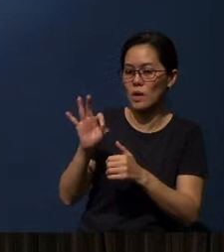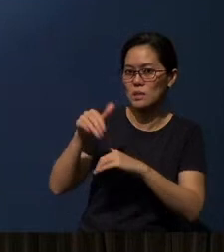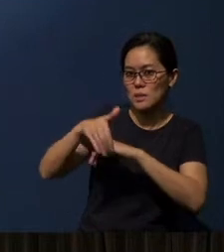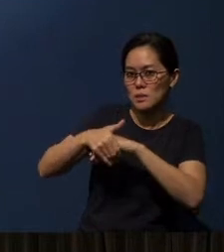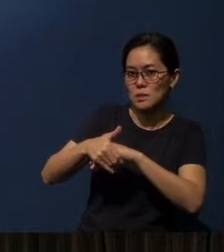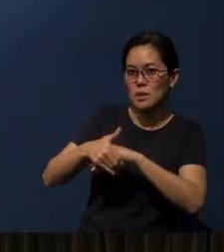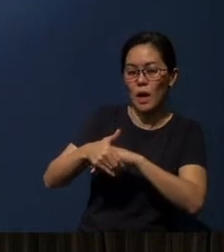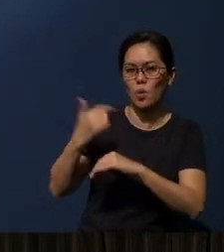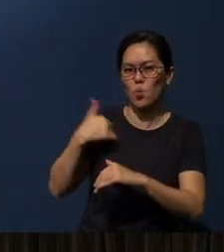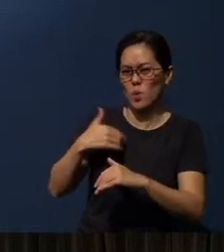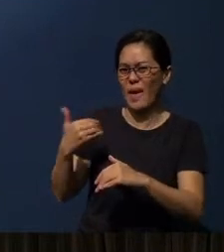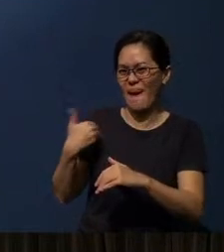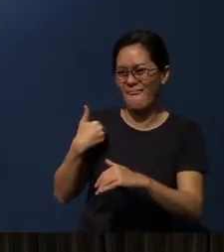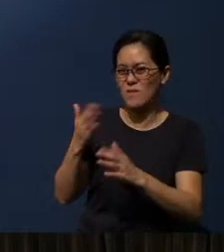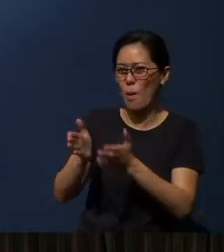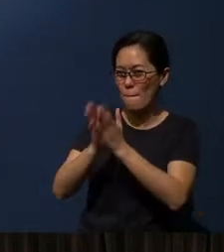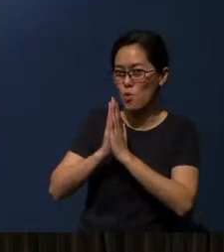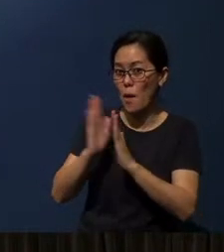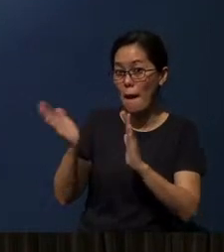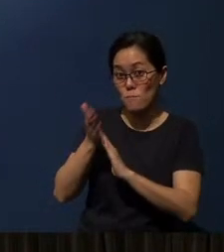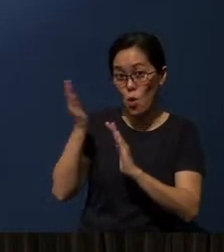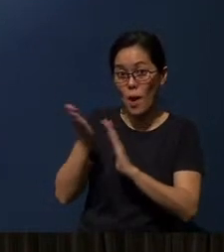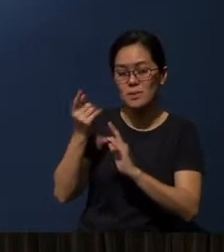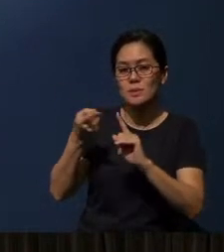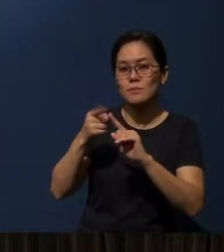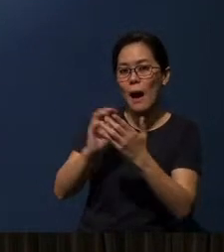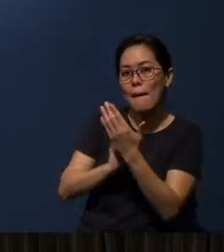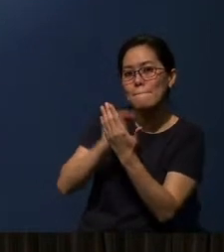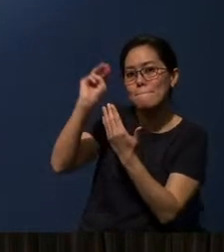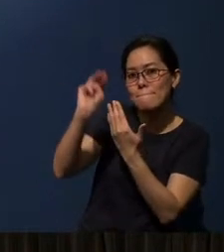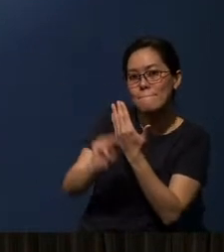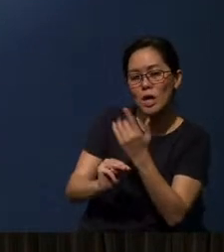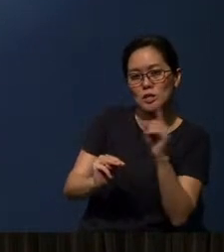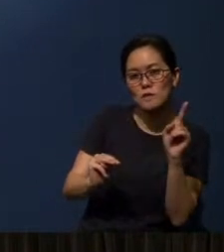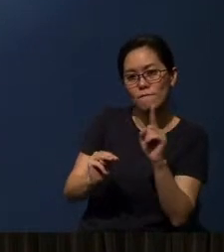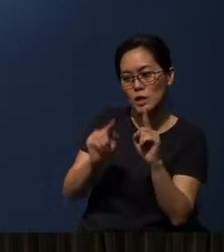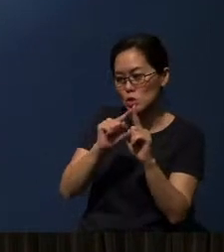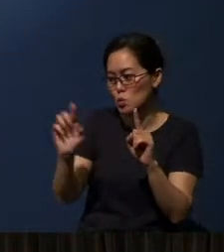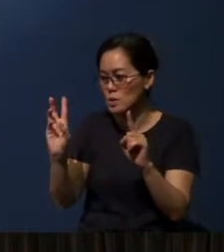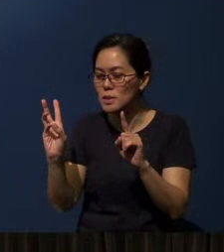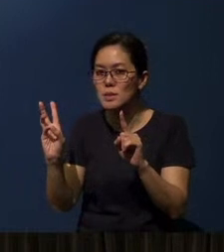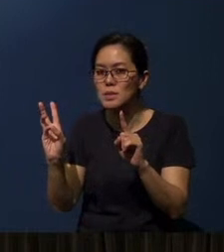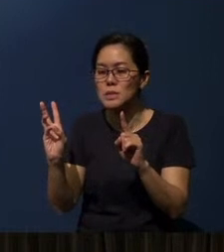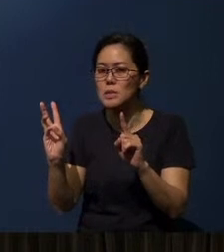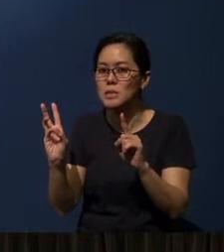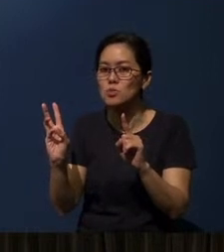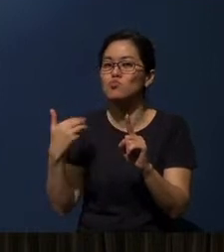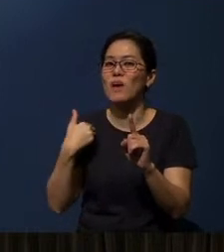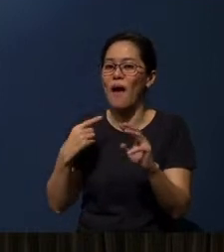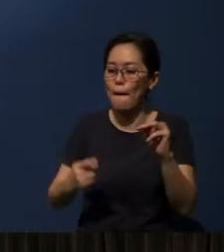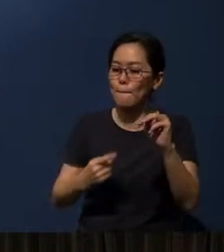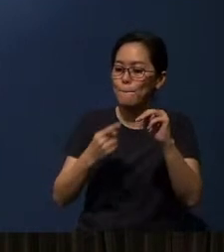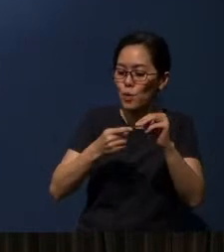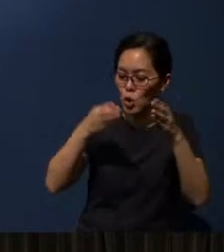we have Prayer and Praise (session). In March 1 to 6, there'll be this missional cell discussion of Gospel of Mark.